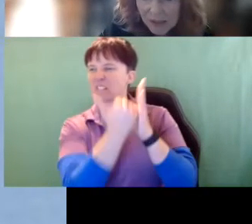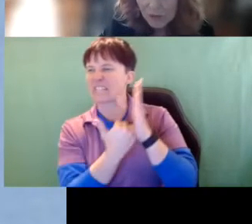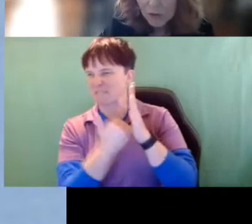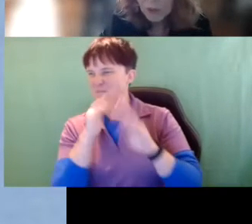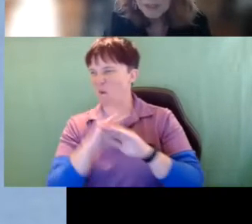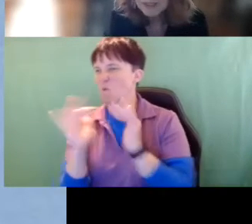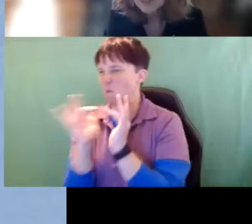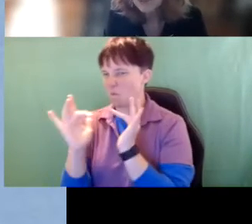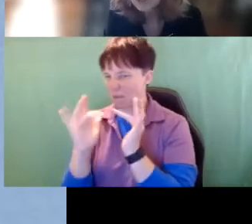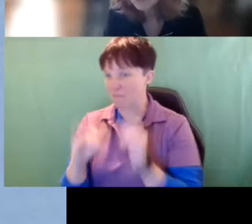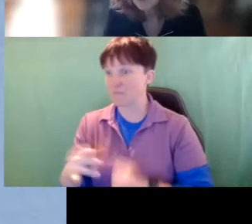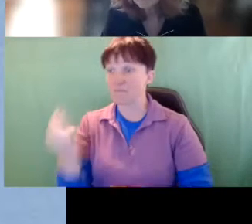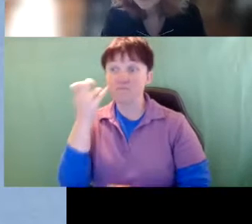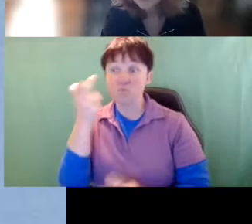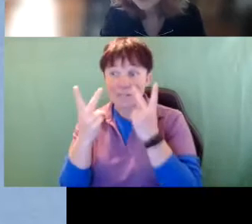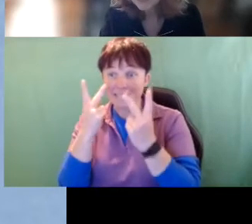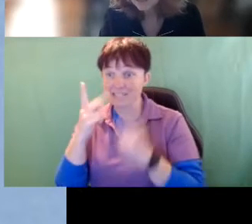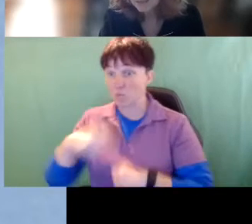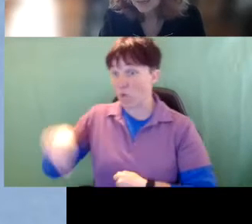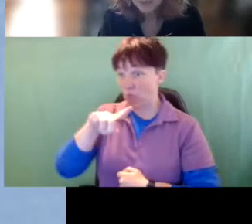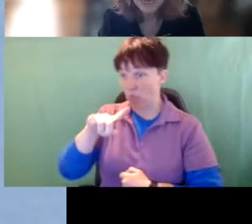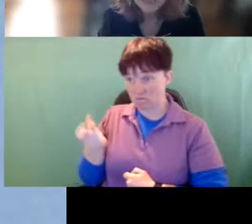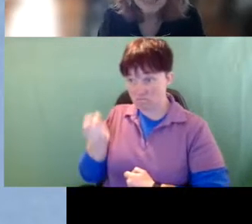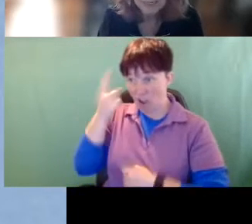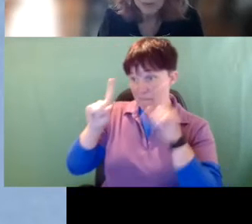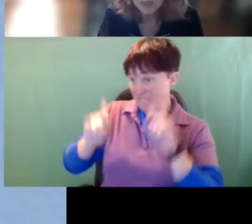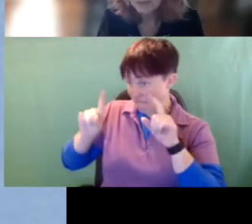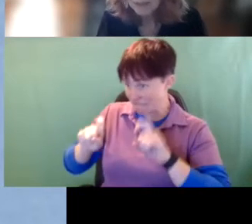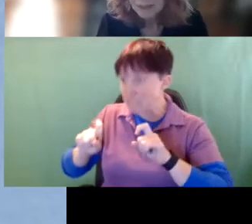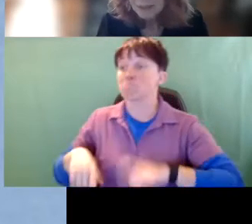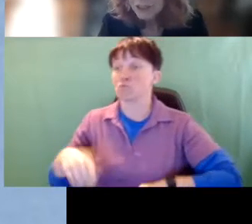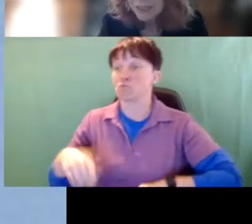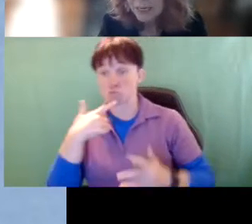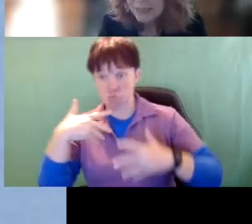So if you want to see what those competencies look like we had to say, well, just like us,